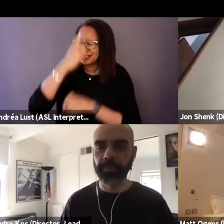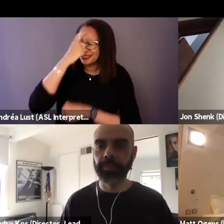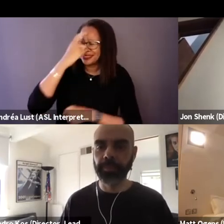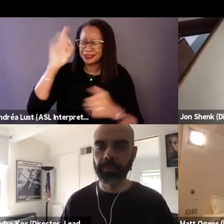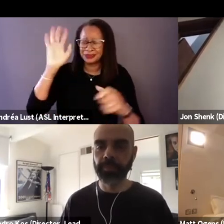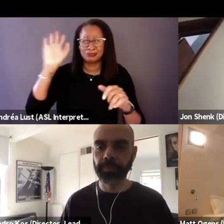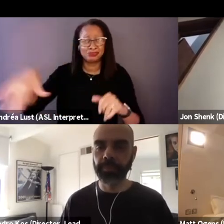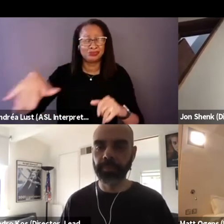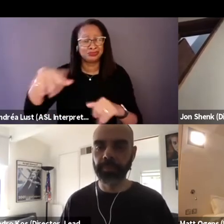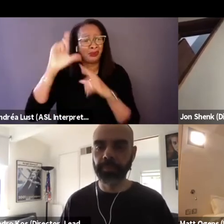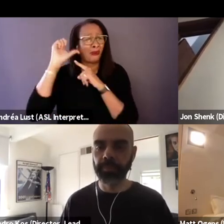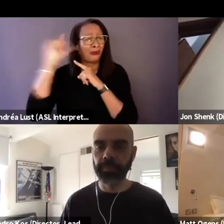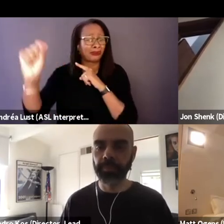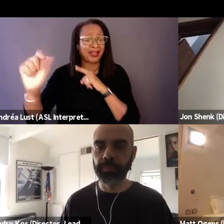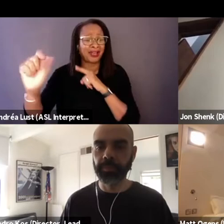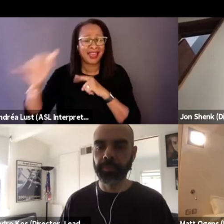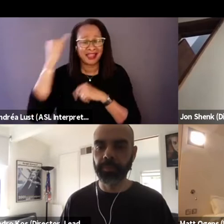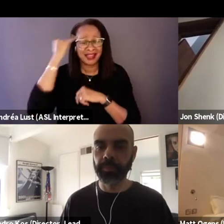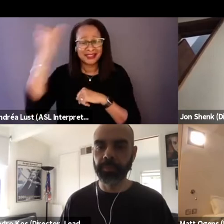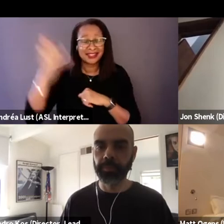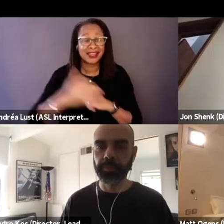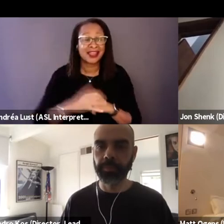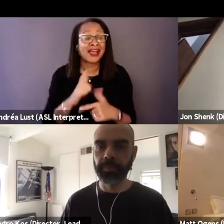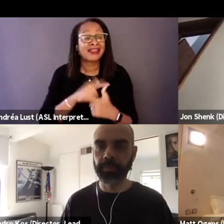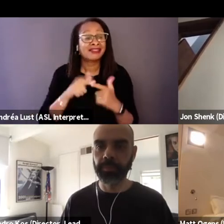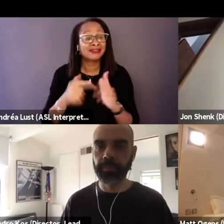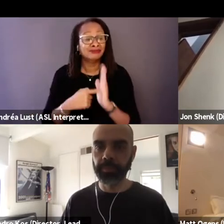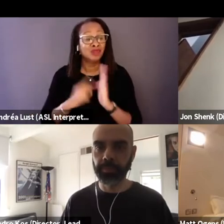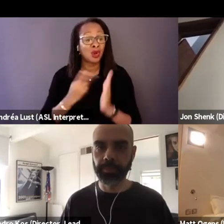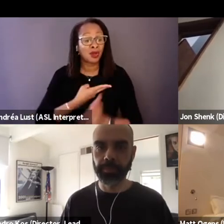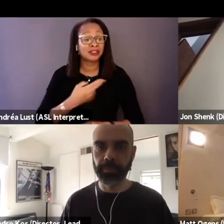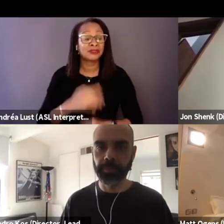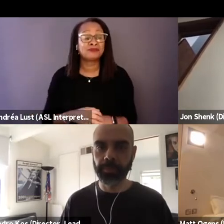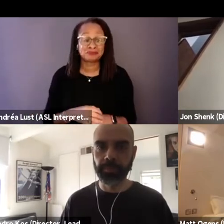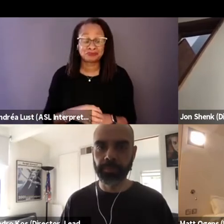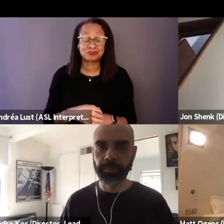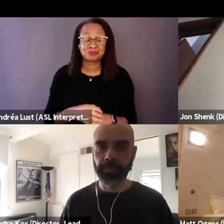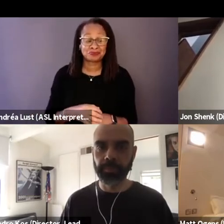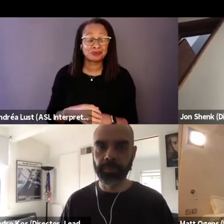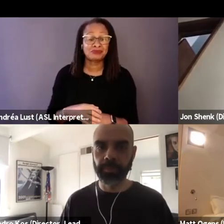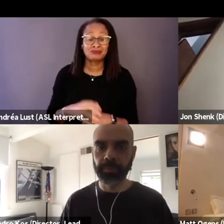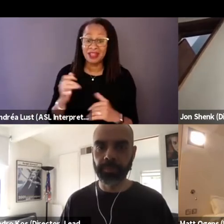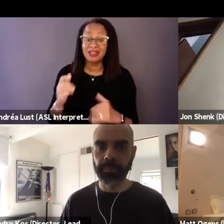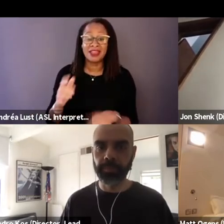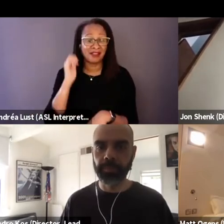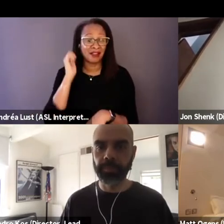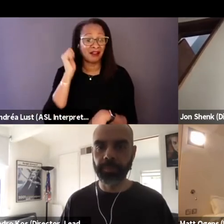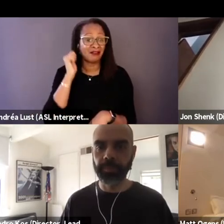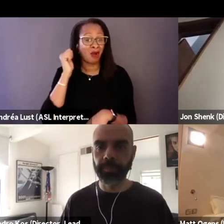And then they showed us that actually the, these audio tapes of all these veterans